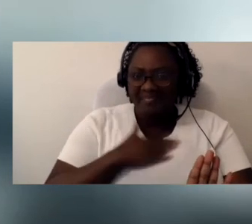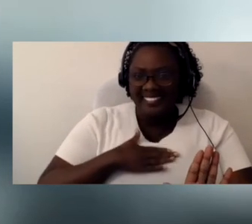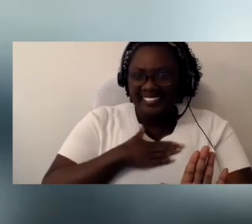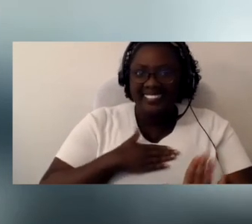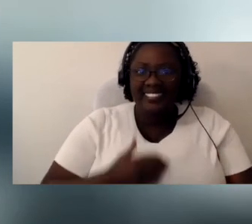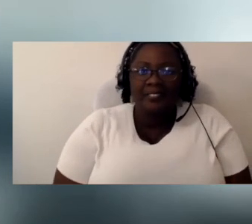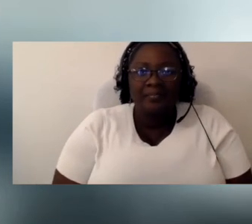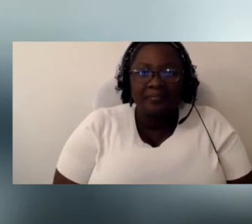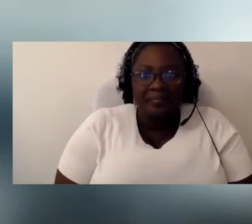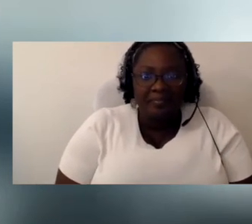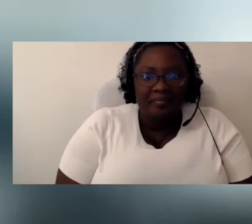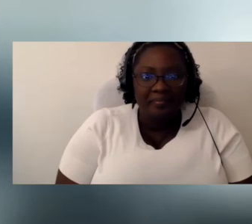a second.